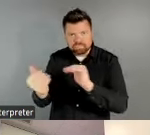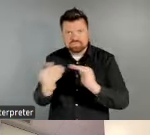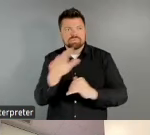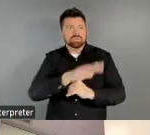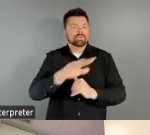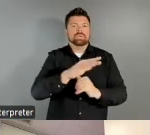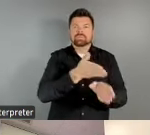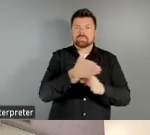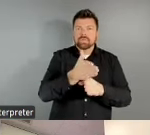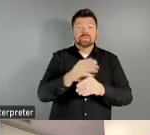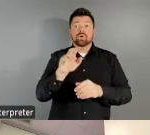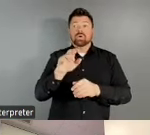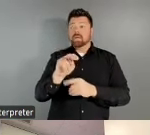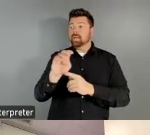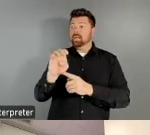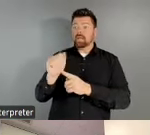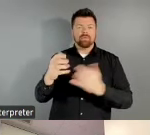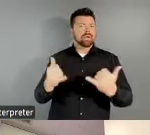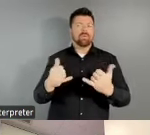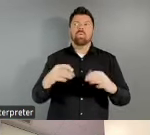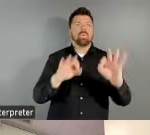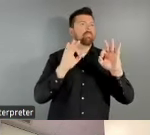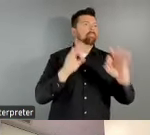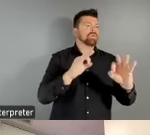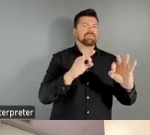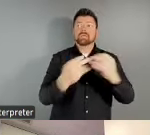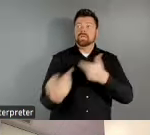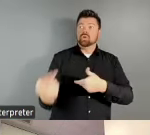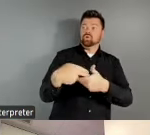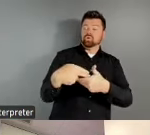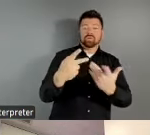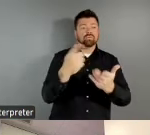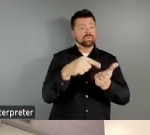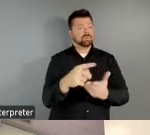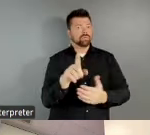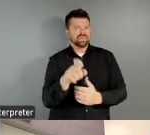is engaging in this research because we really need a sense of both where we are, what we need,